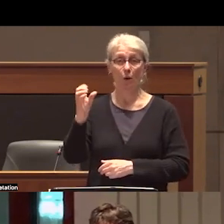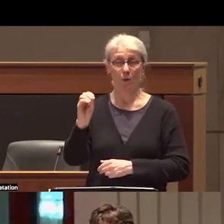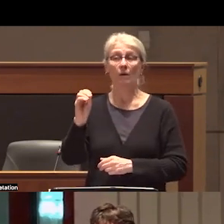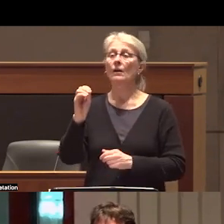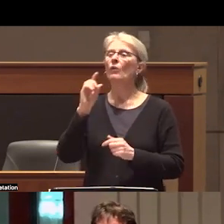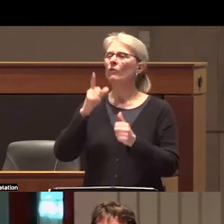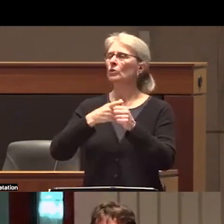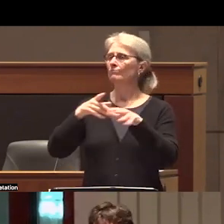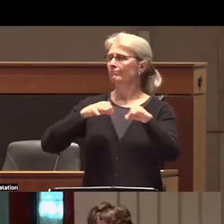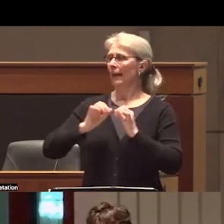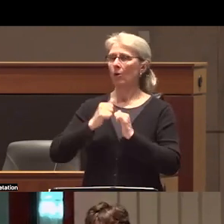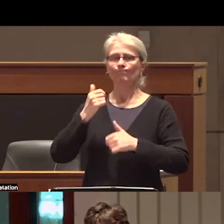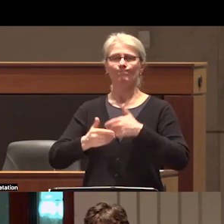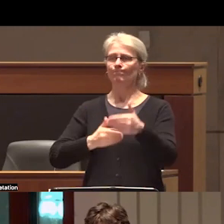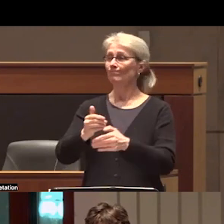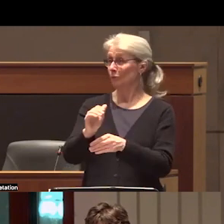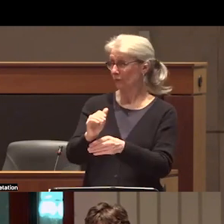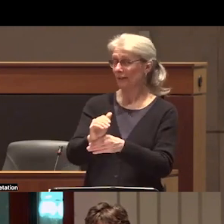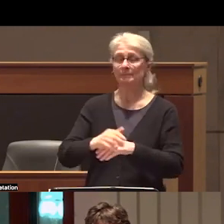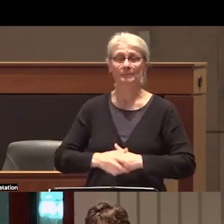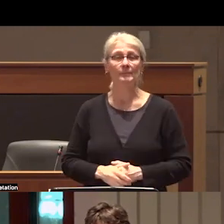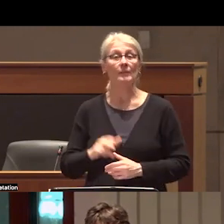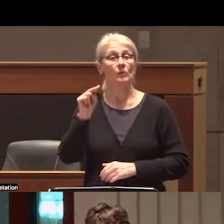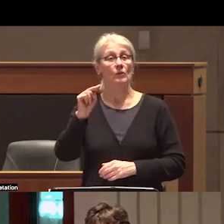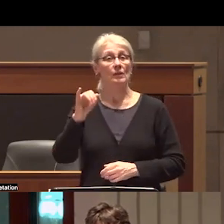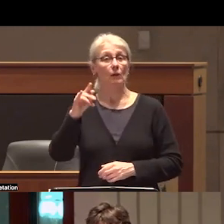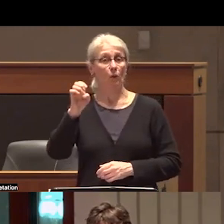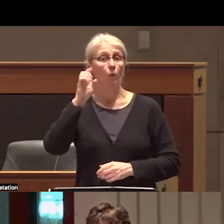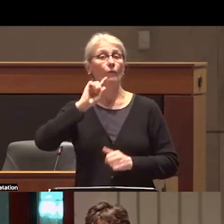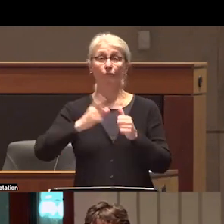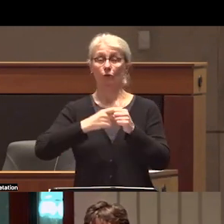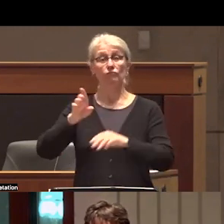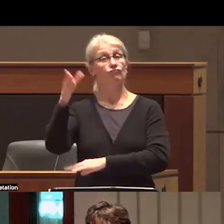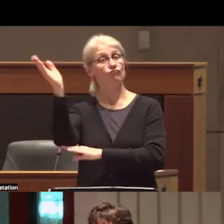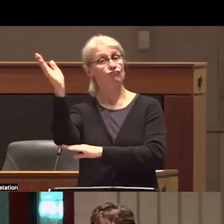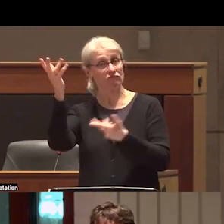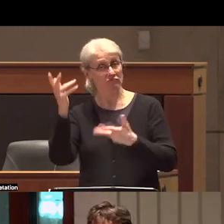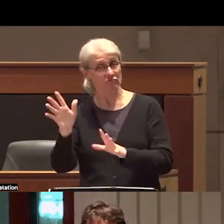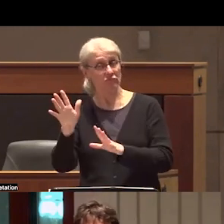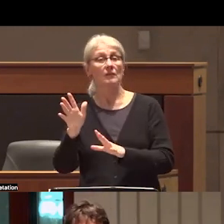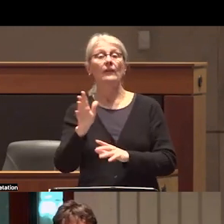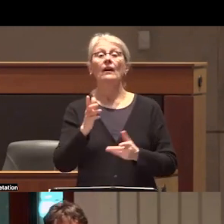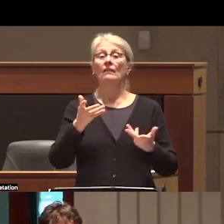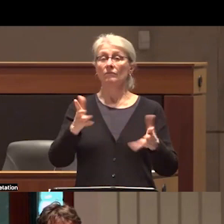be managed uh tonight so Nicole will give us a lecture after which I will moderate a Q&A with